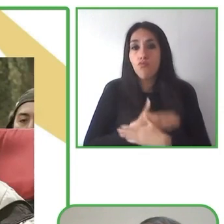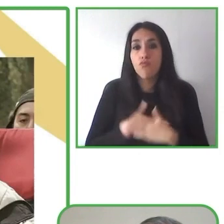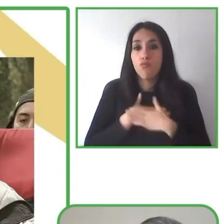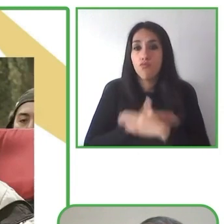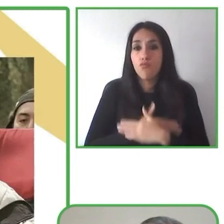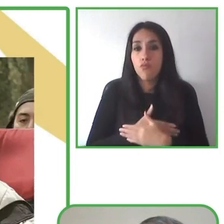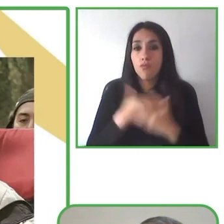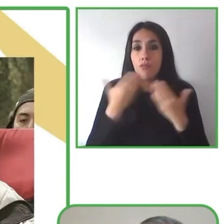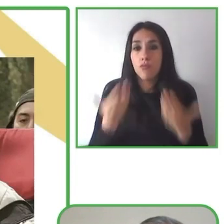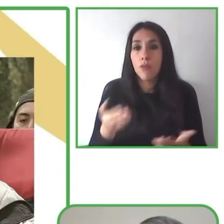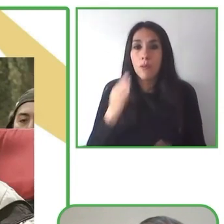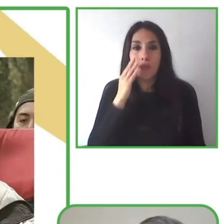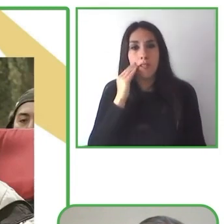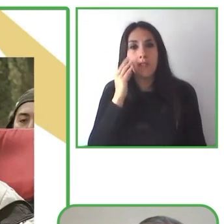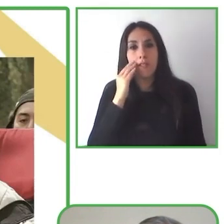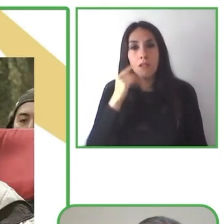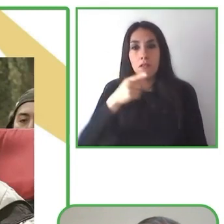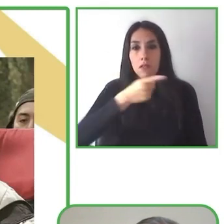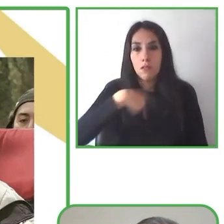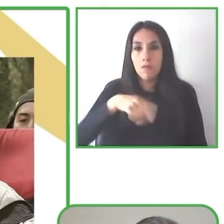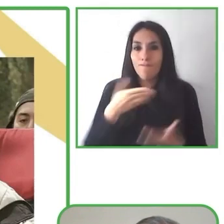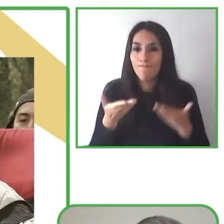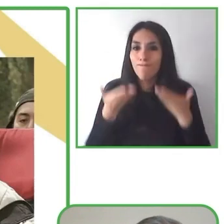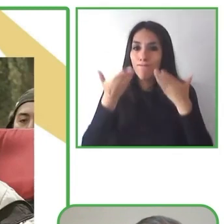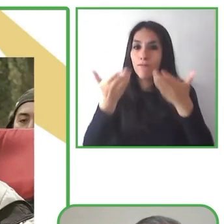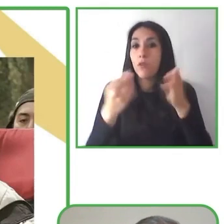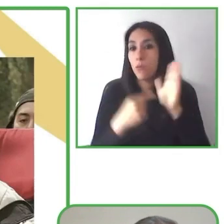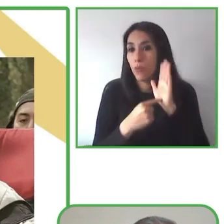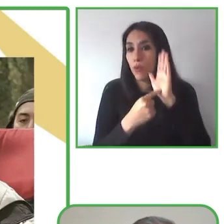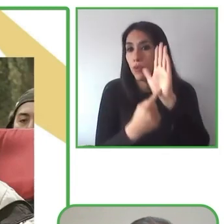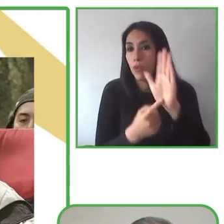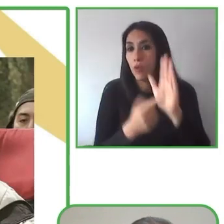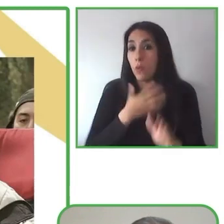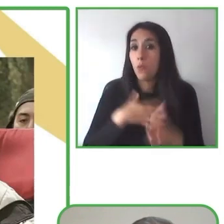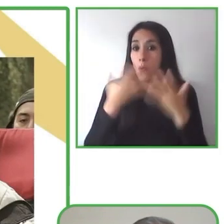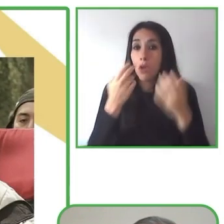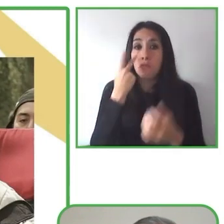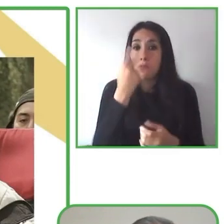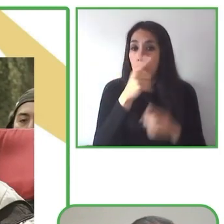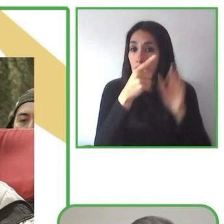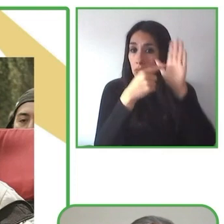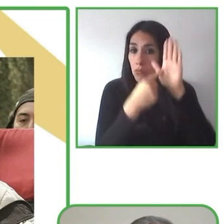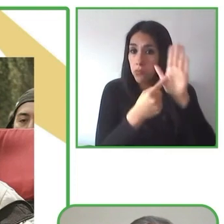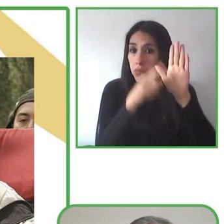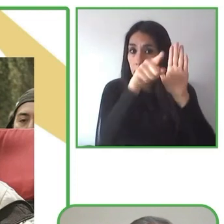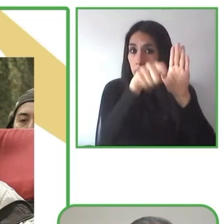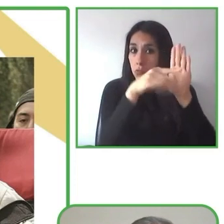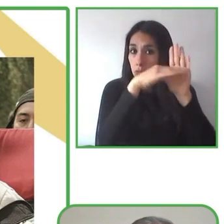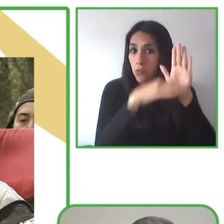I'd like to leave you with our contact details. We would love to